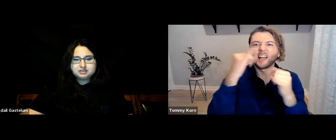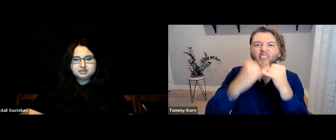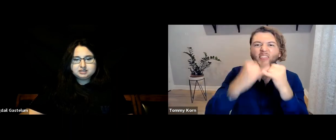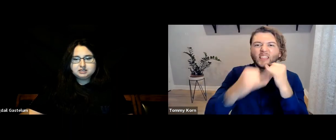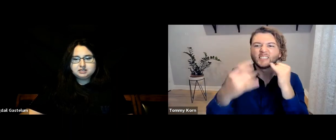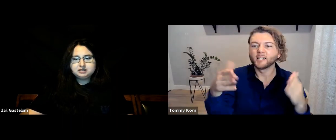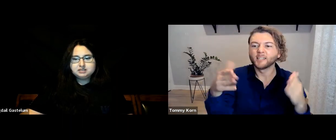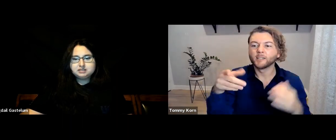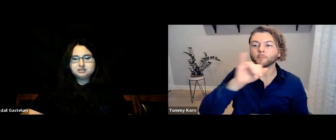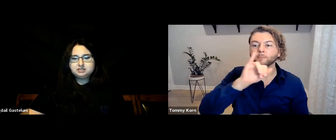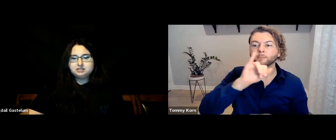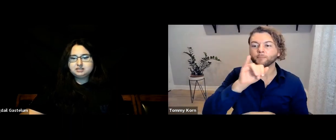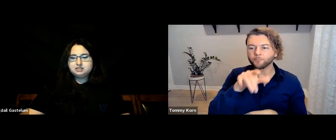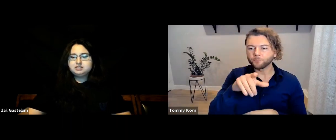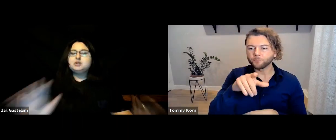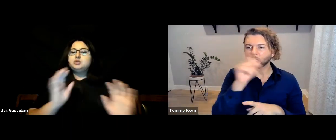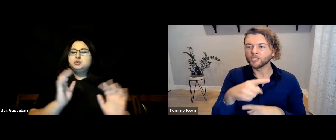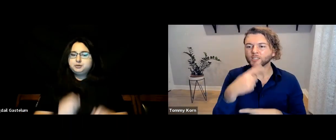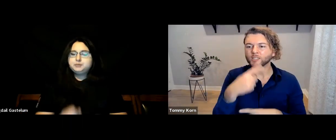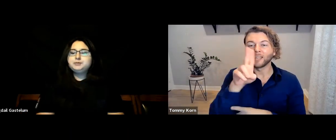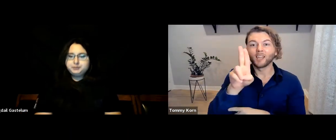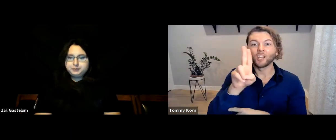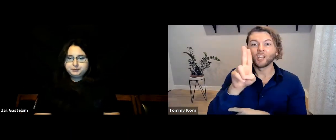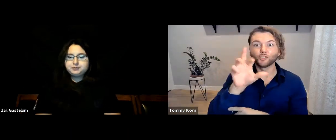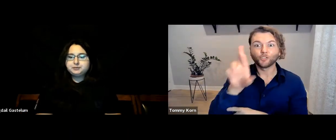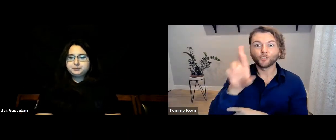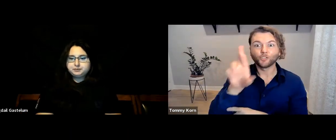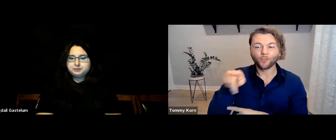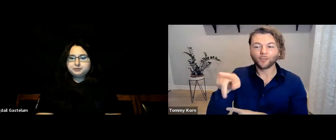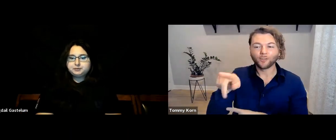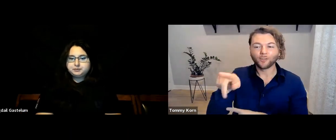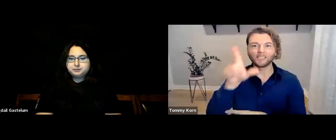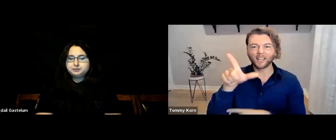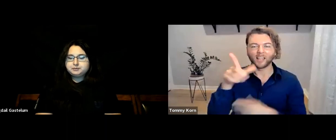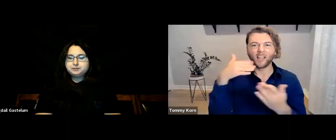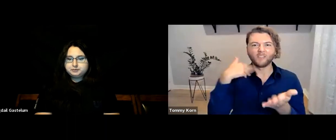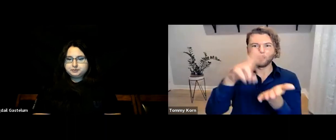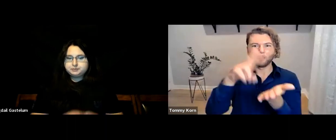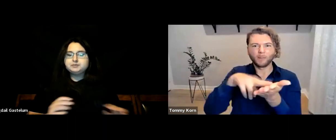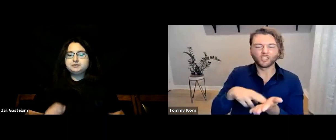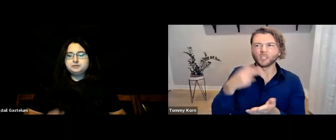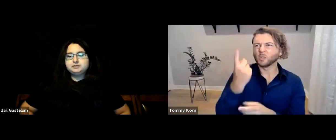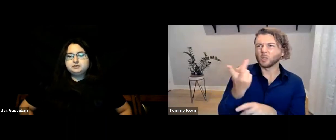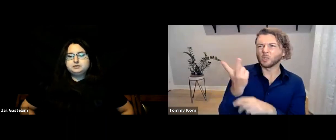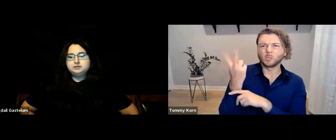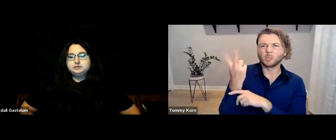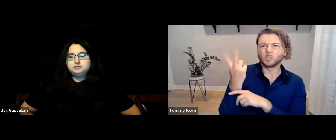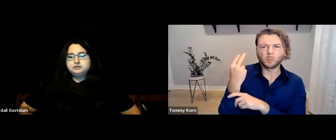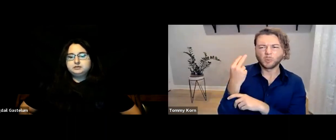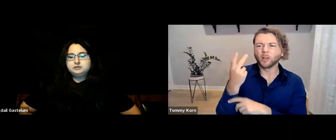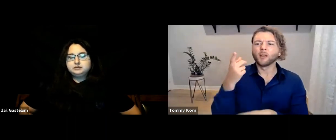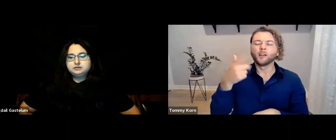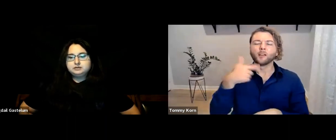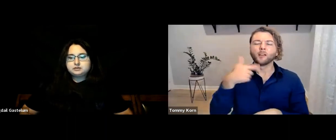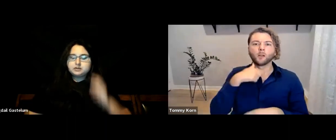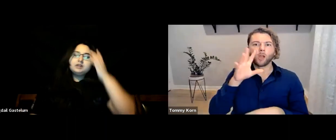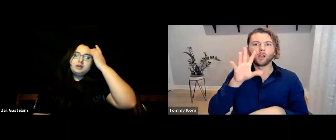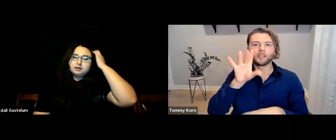I see there’s this last comment. Yes, the ASL Club at UCR has a petition, created about two years ago.